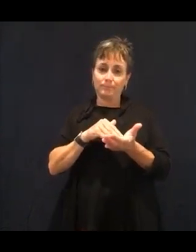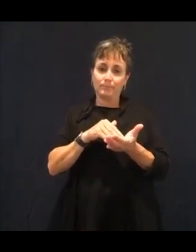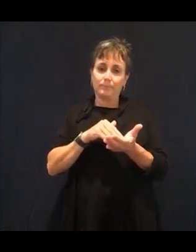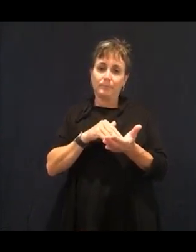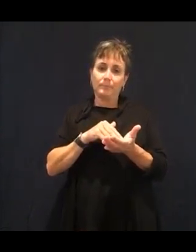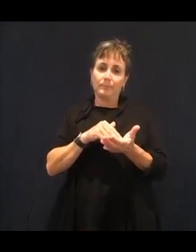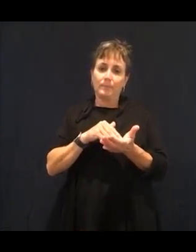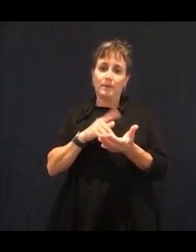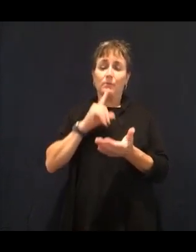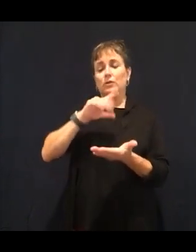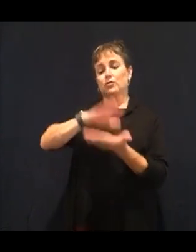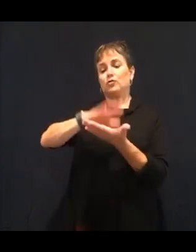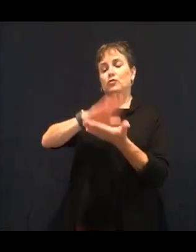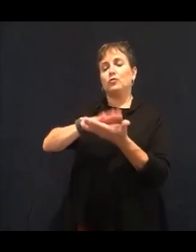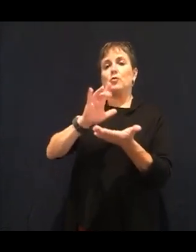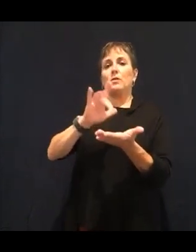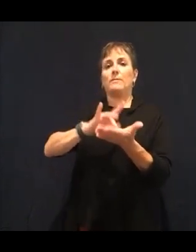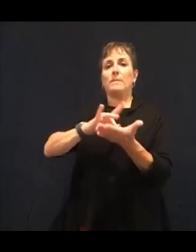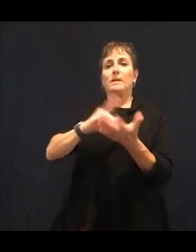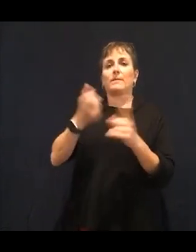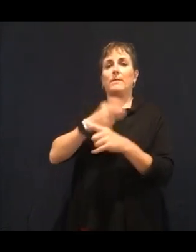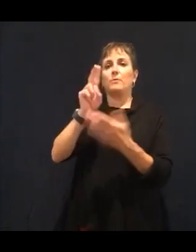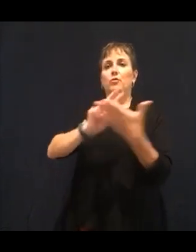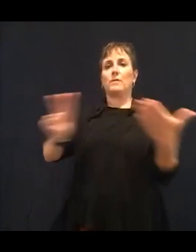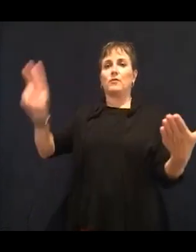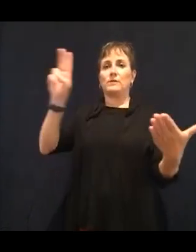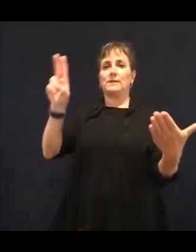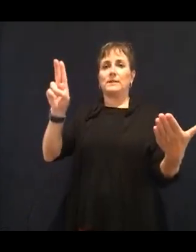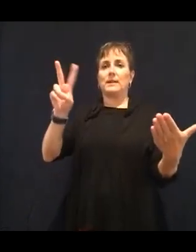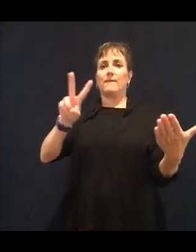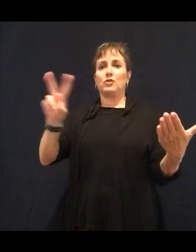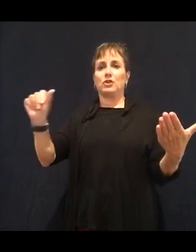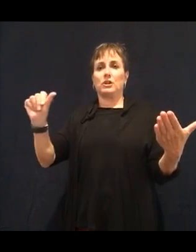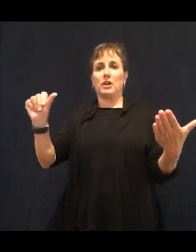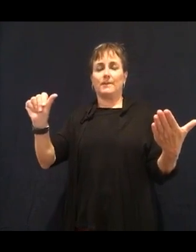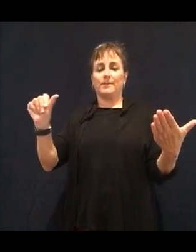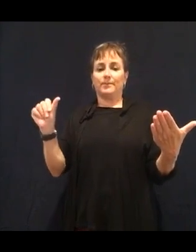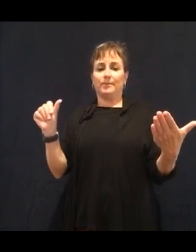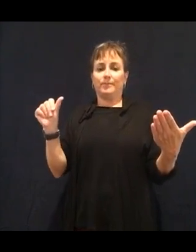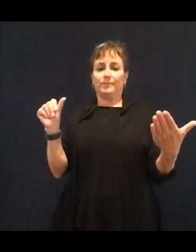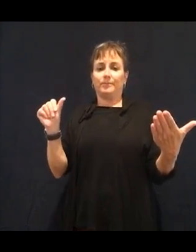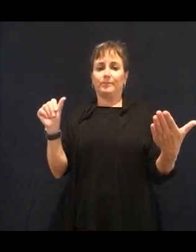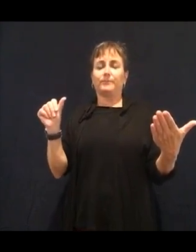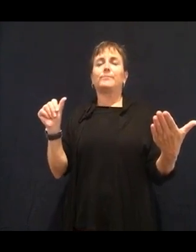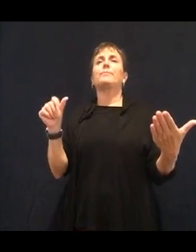that we're showing how these isoforms, these proteins in our gene.